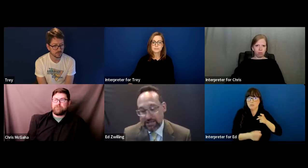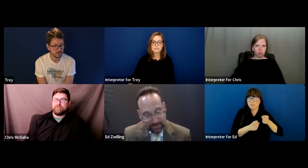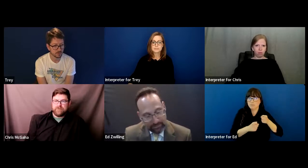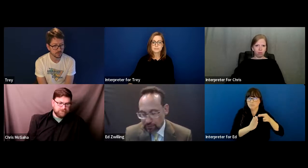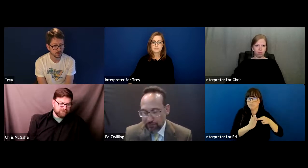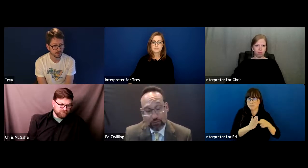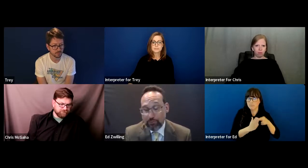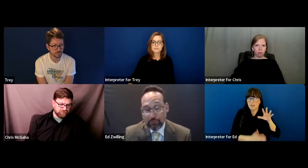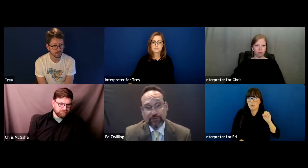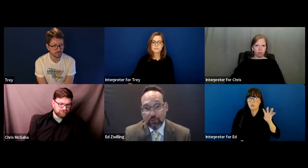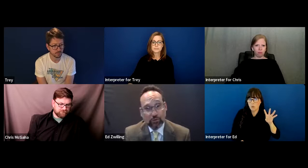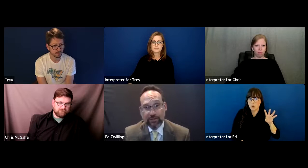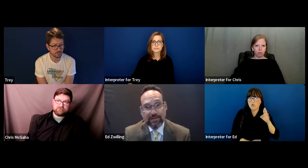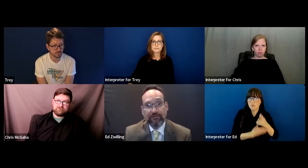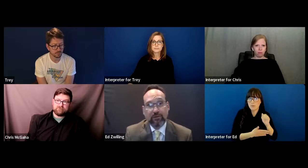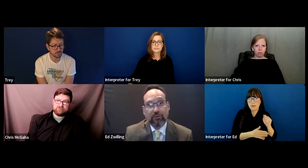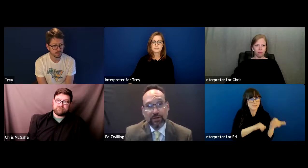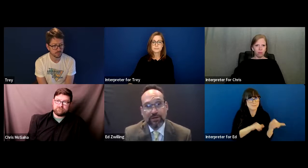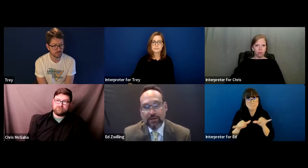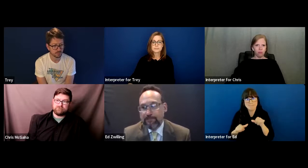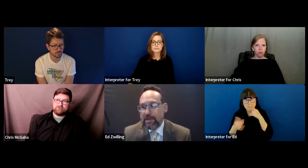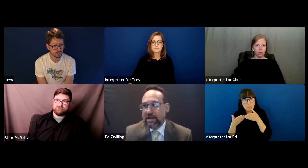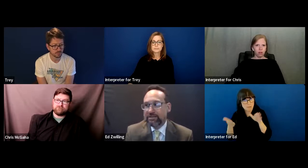The same is true if you go to a public school, they get federal money.